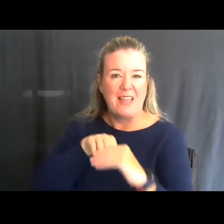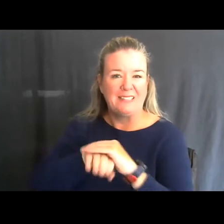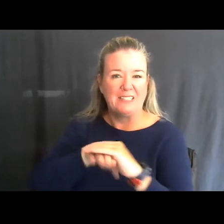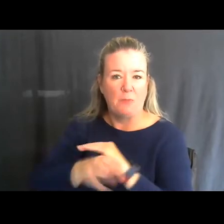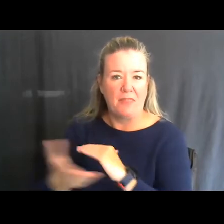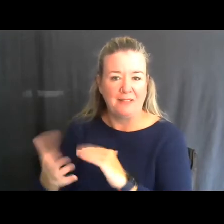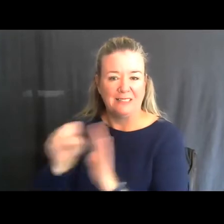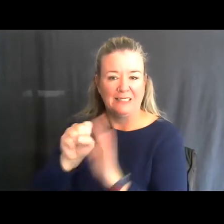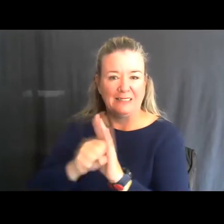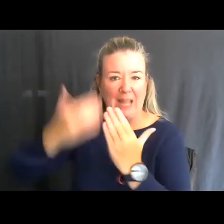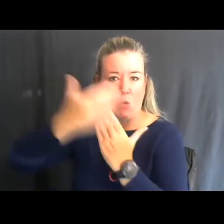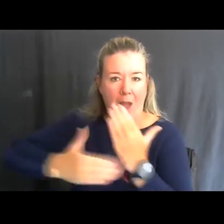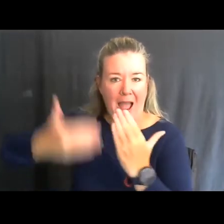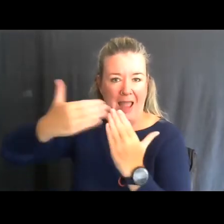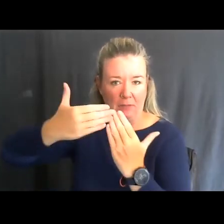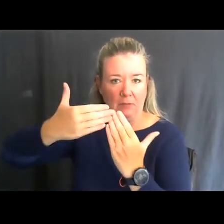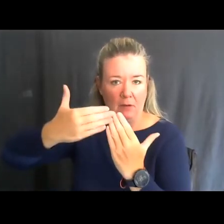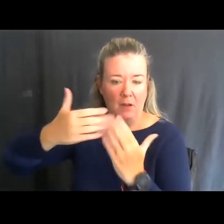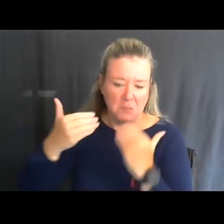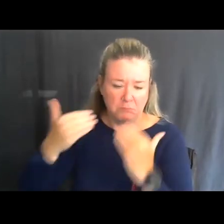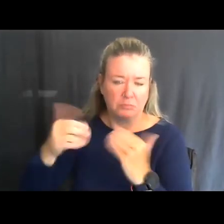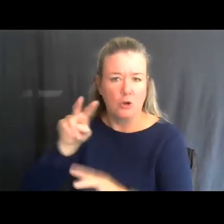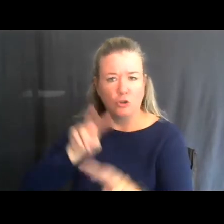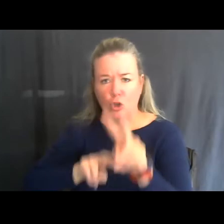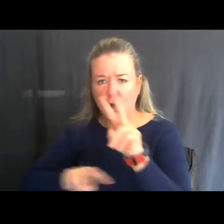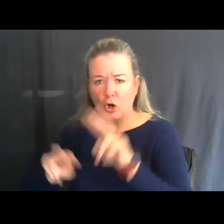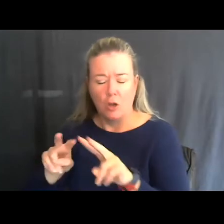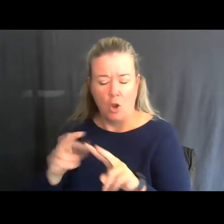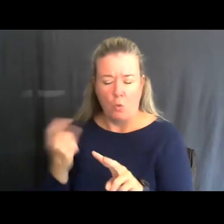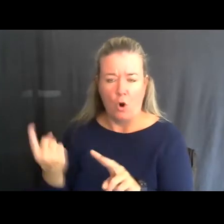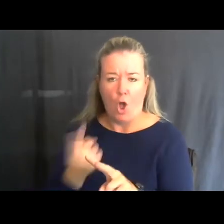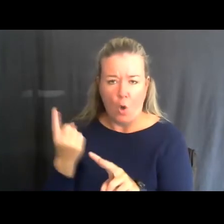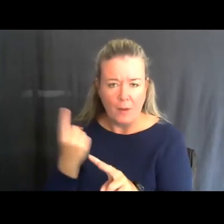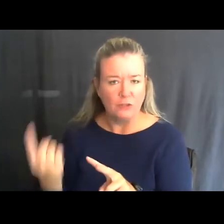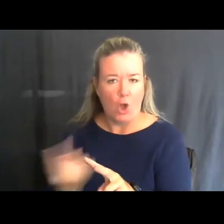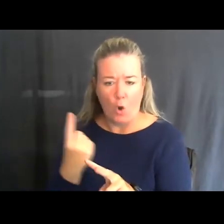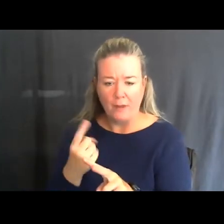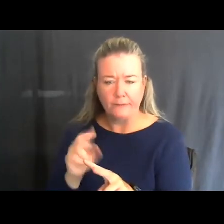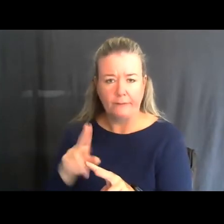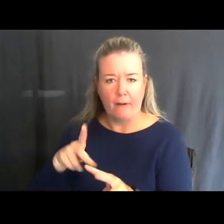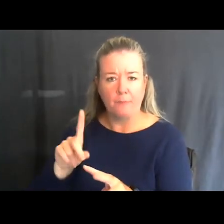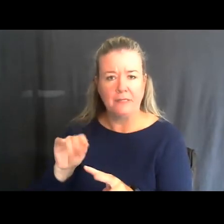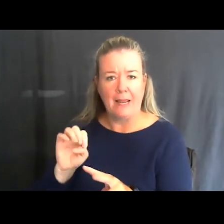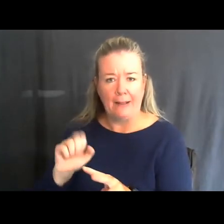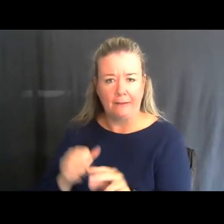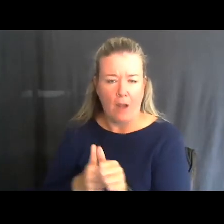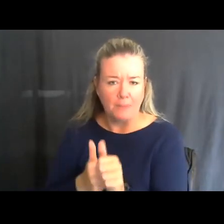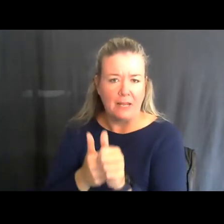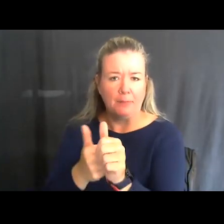I encourage you to look at that. We're constantly updating our amenities at shooting ranges.